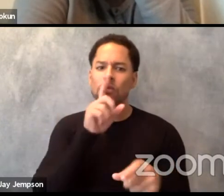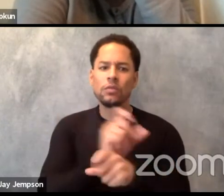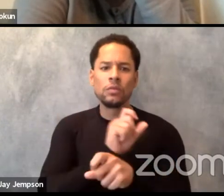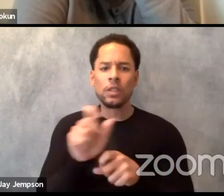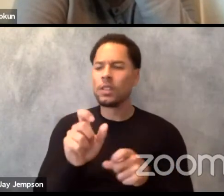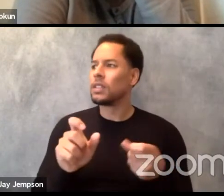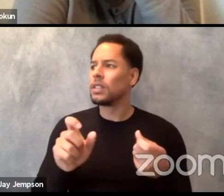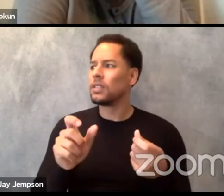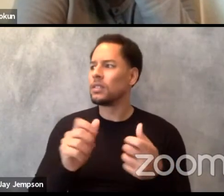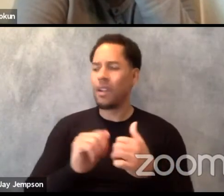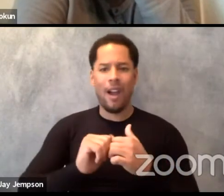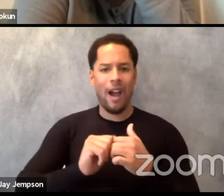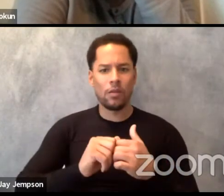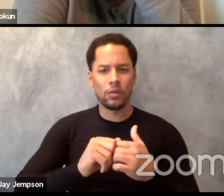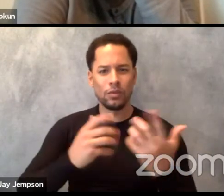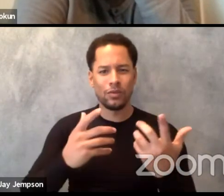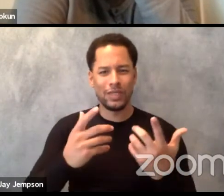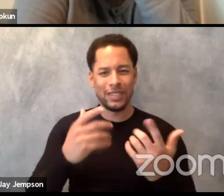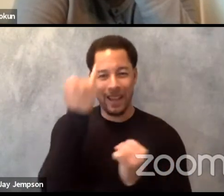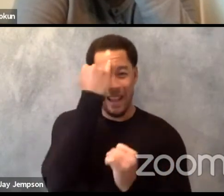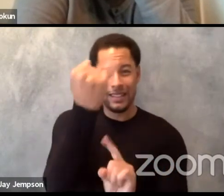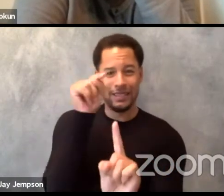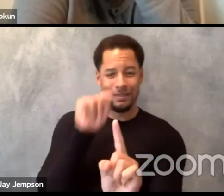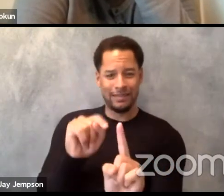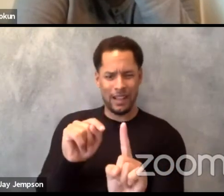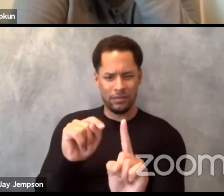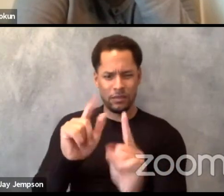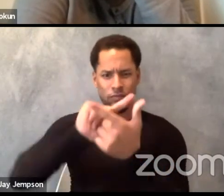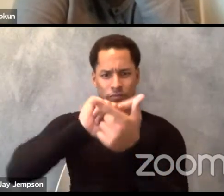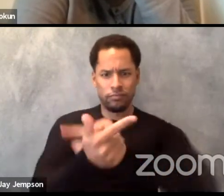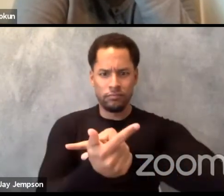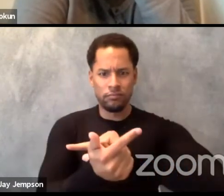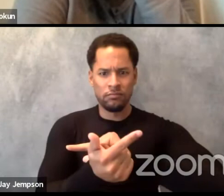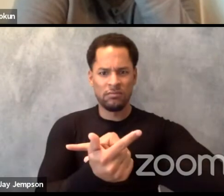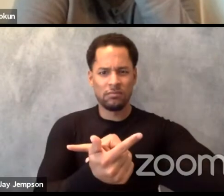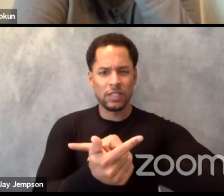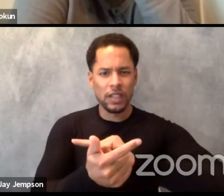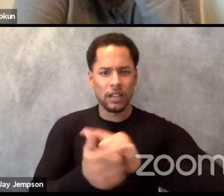all of these ideas that it's not just one white person